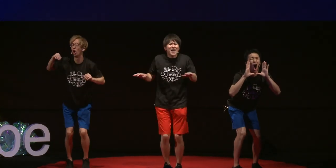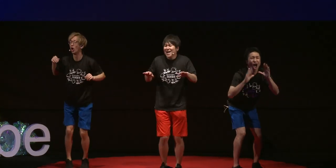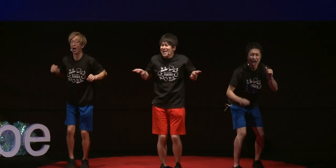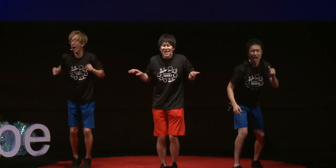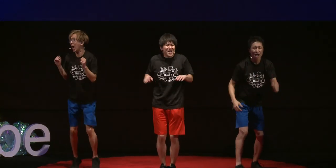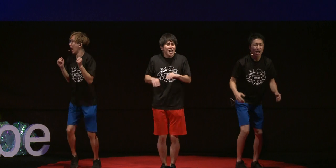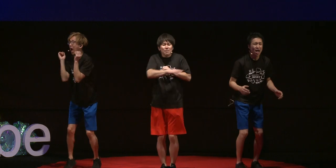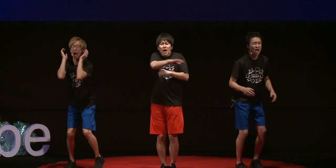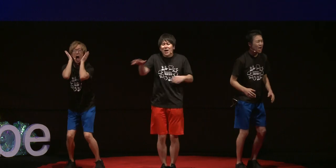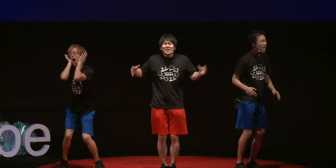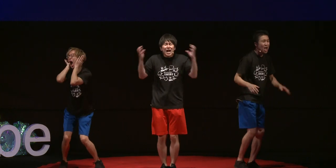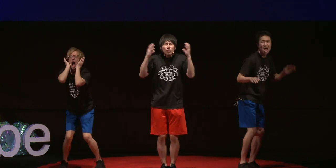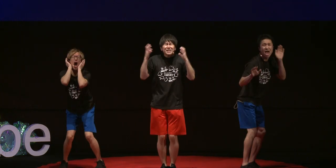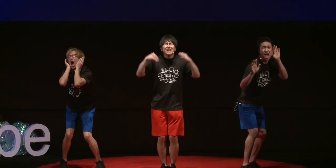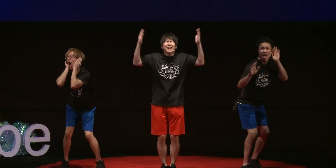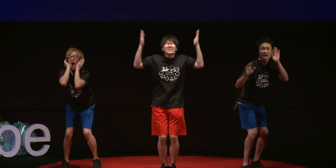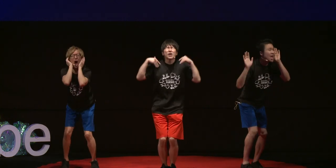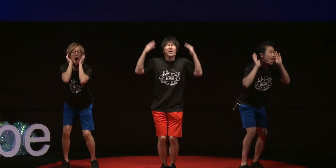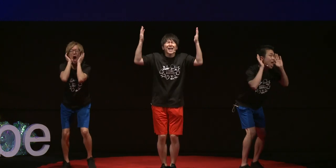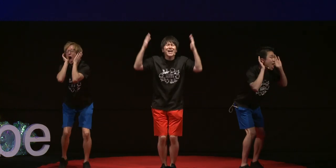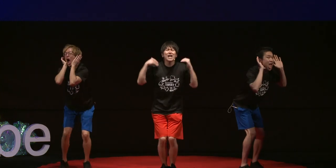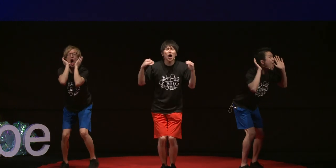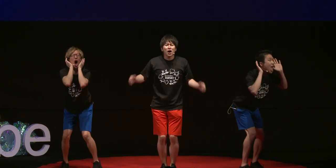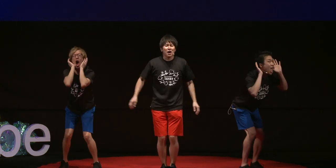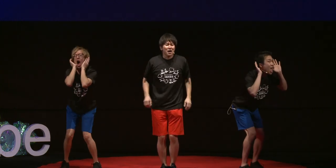"Ahh it's so noisy in here, I can't hear you!"